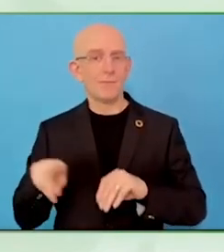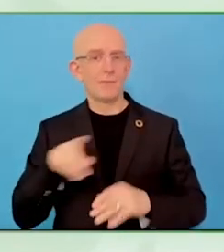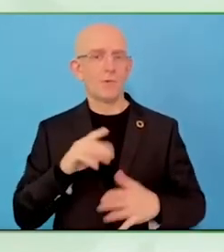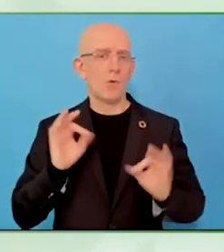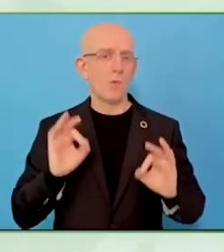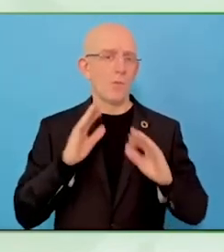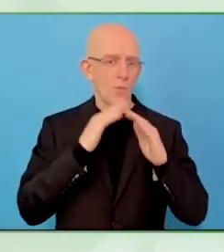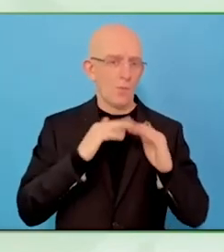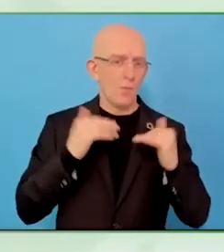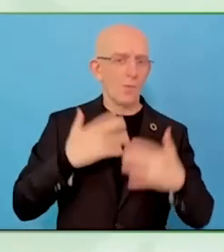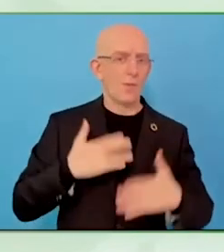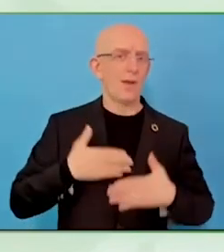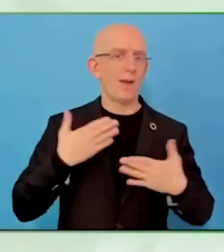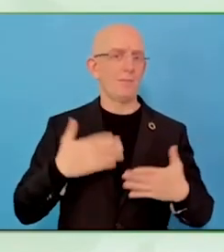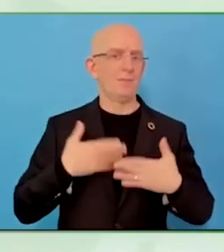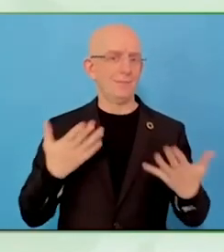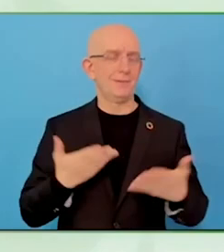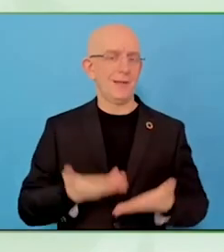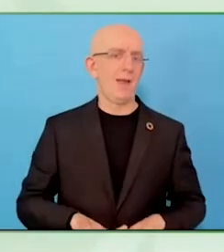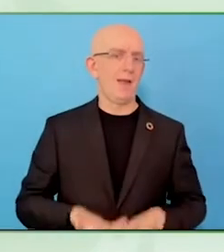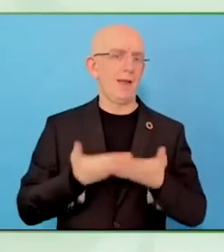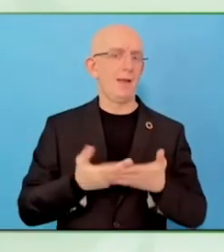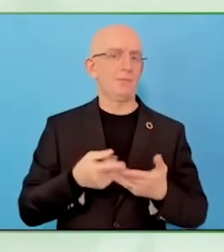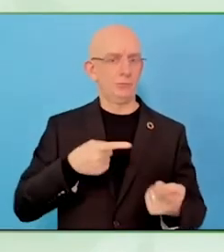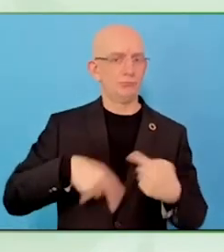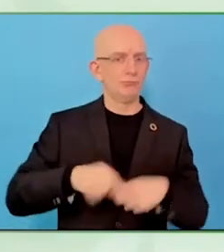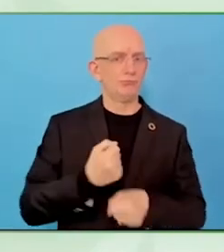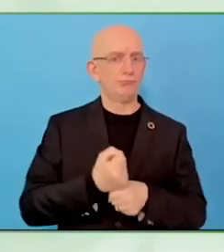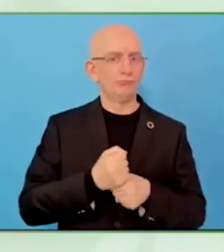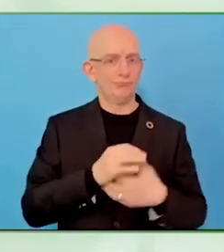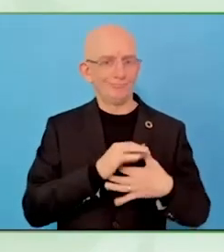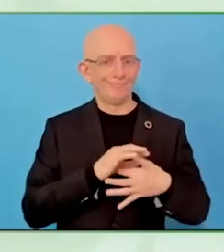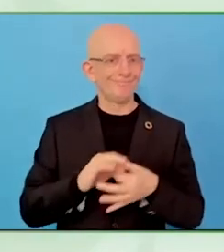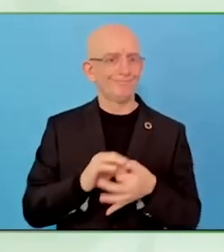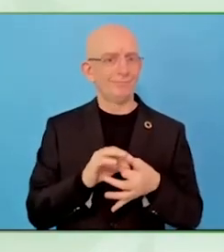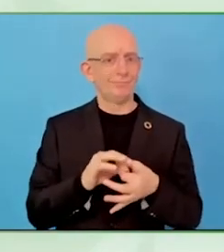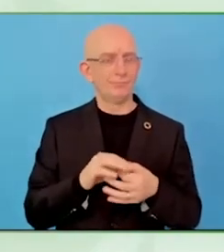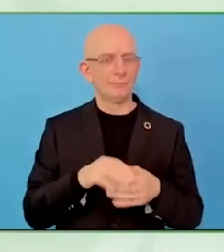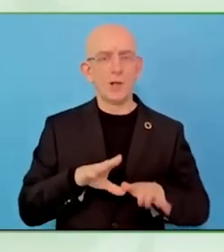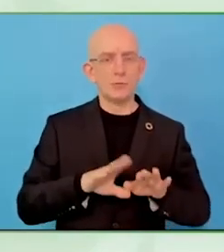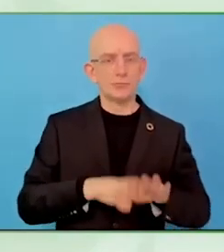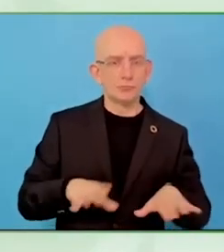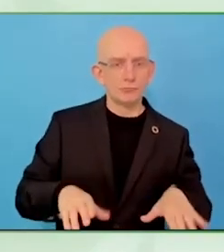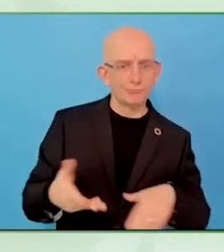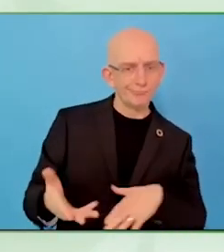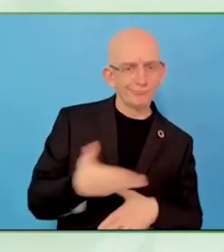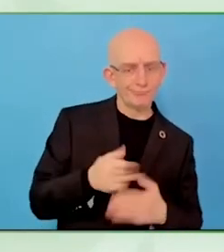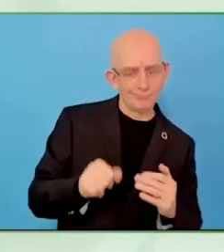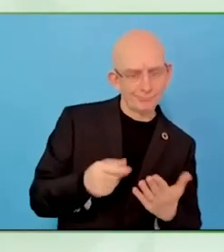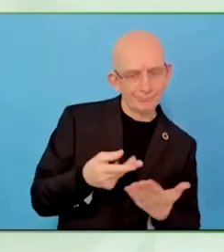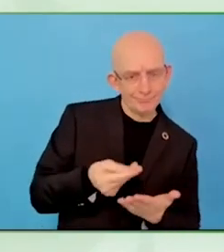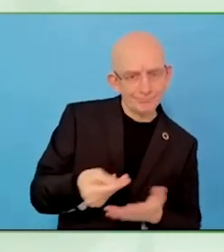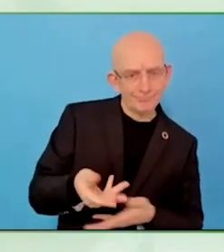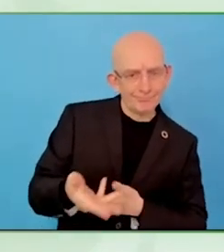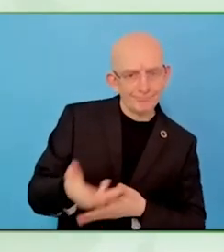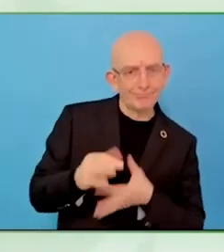Art is used as a way as a bridge for communication and also it is a